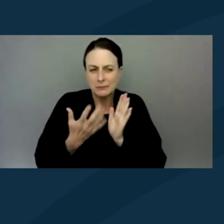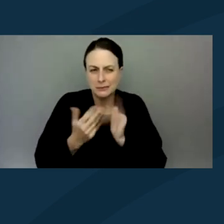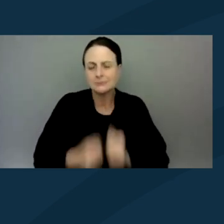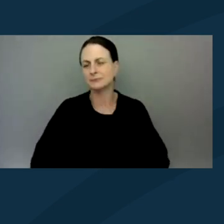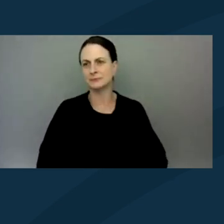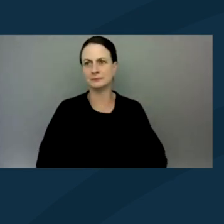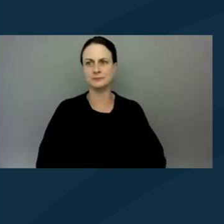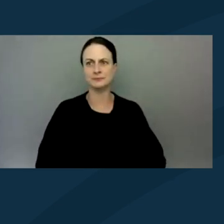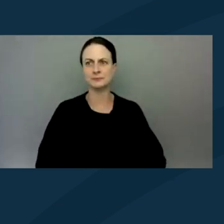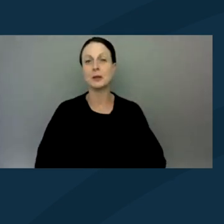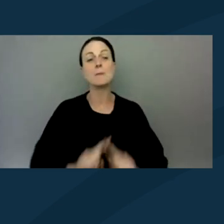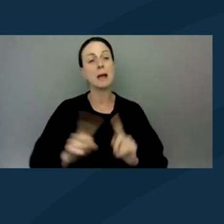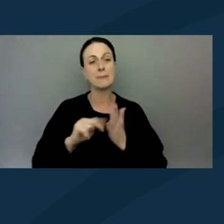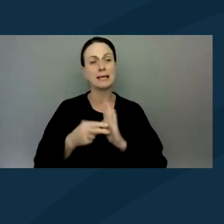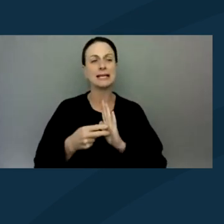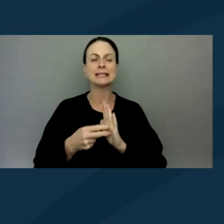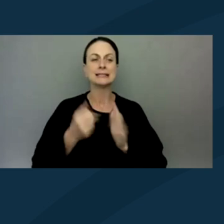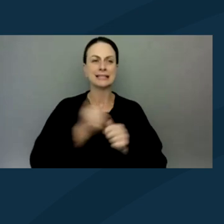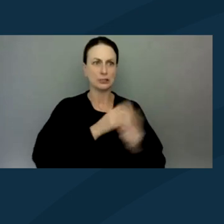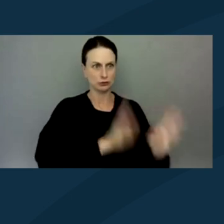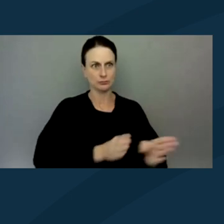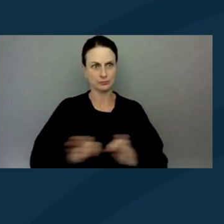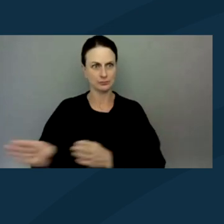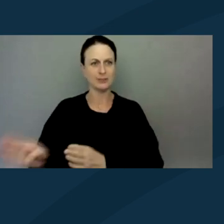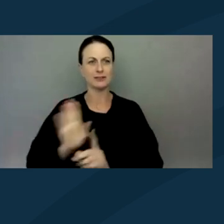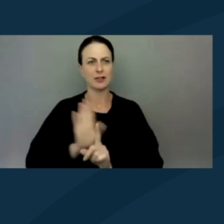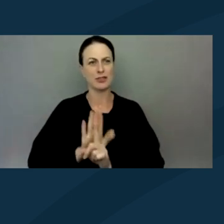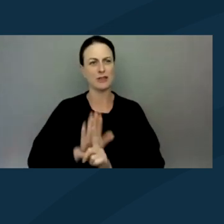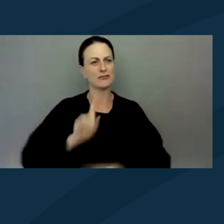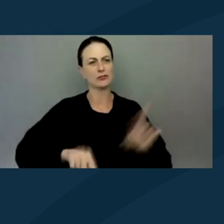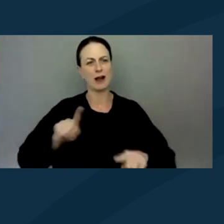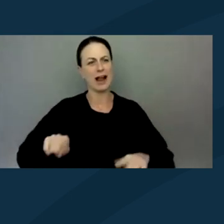But I mean, I think each person's got a variety of different strengths.